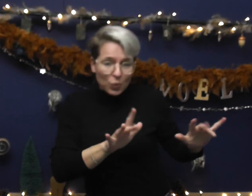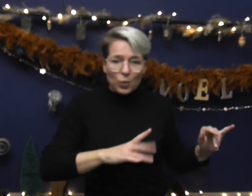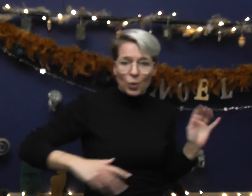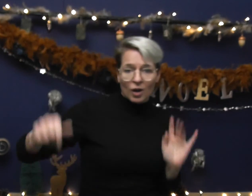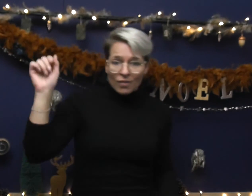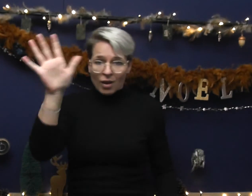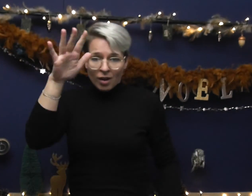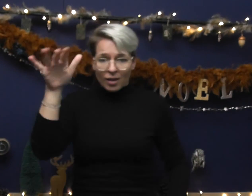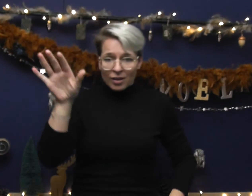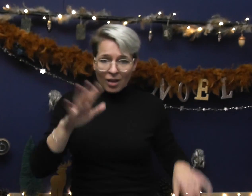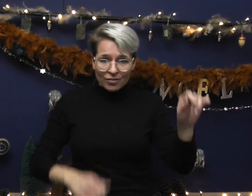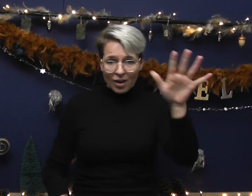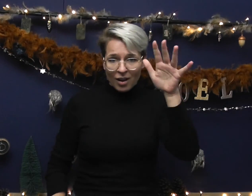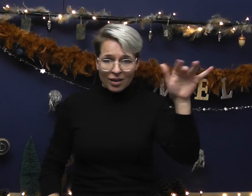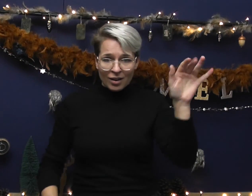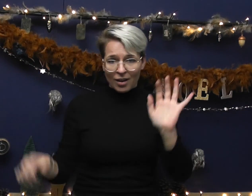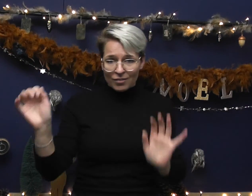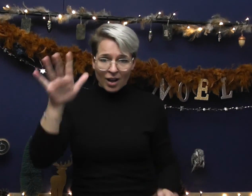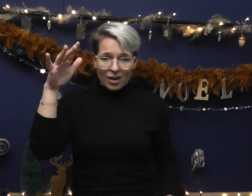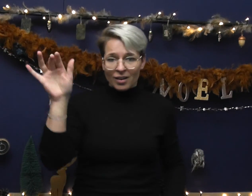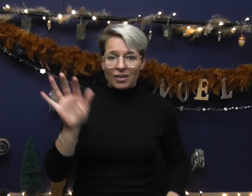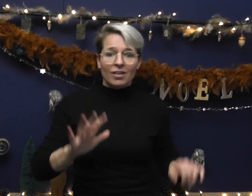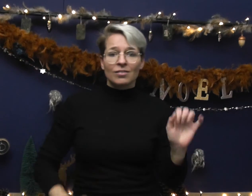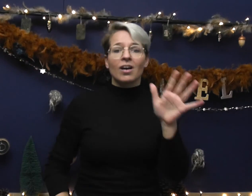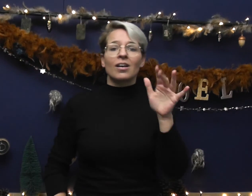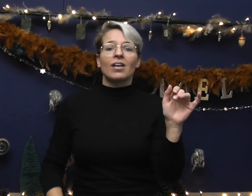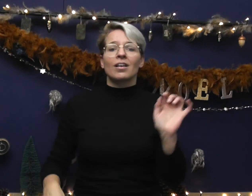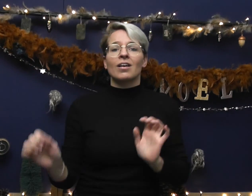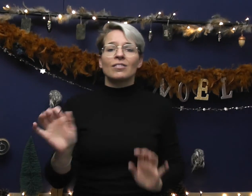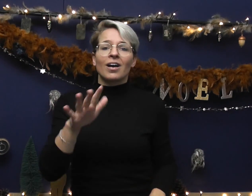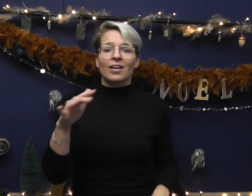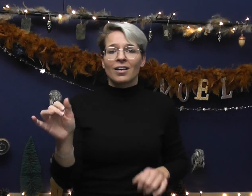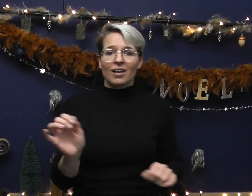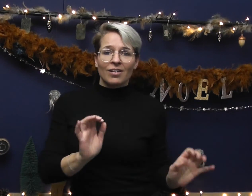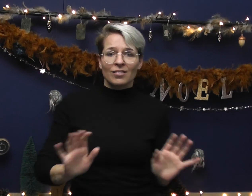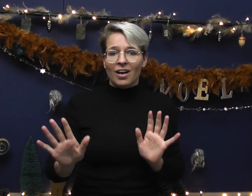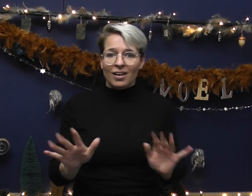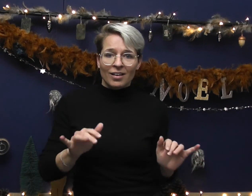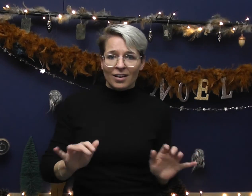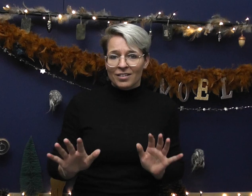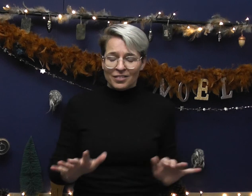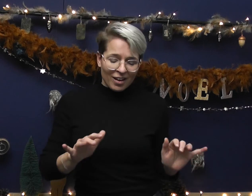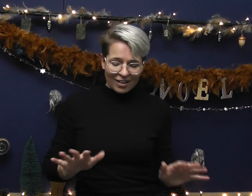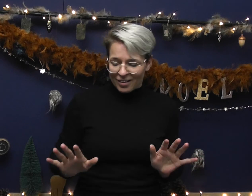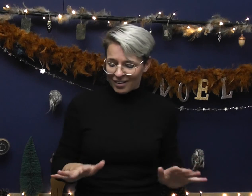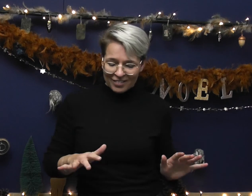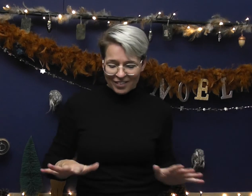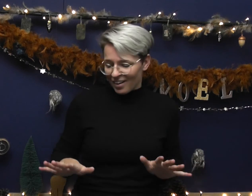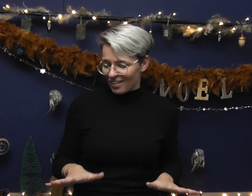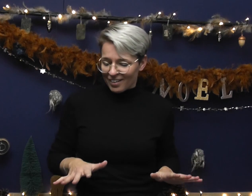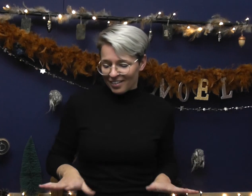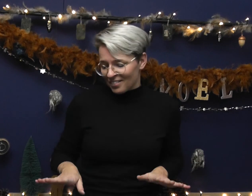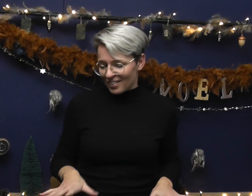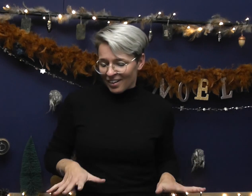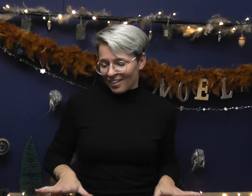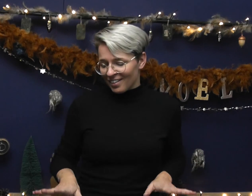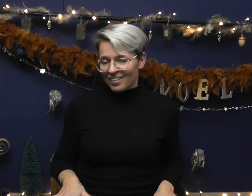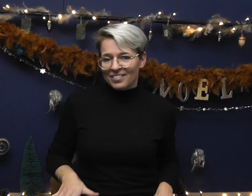Na na na na, na na na na Na na na na, na na na na